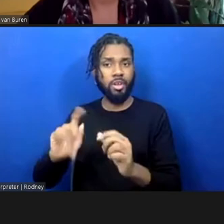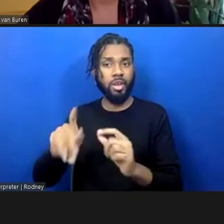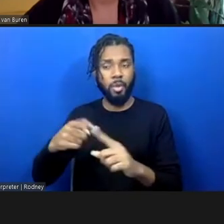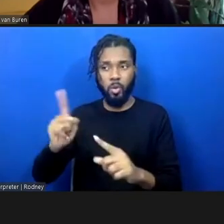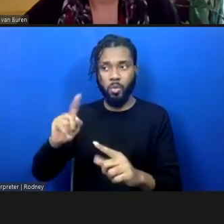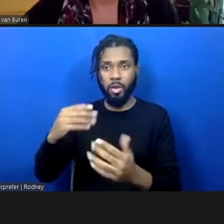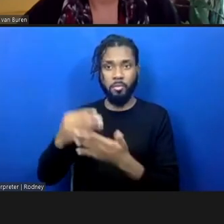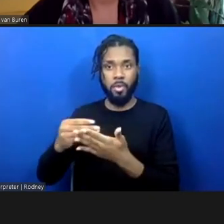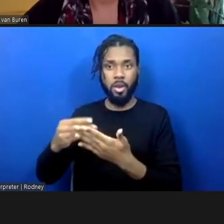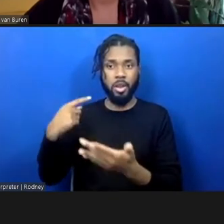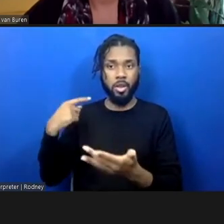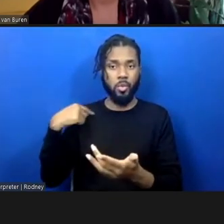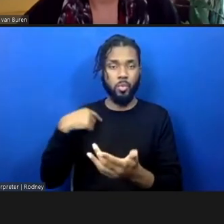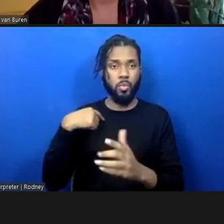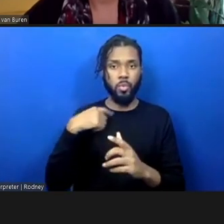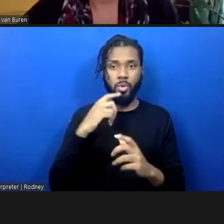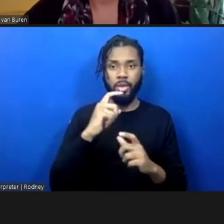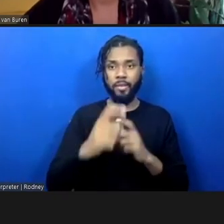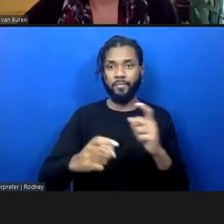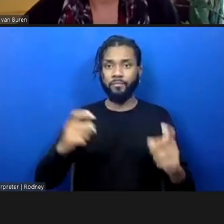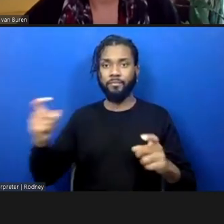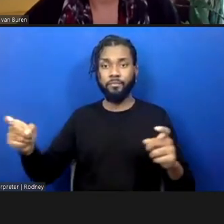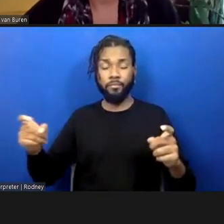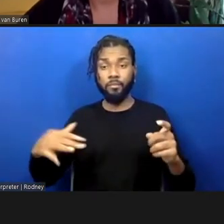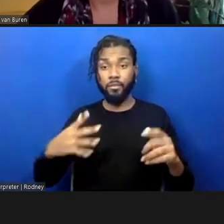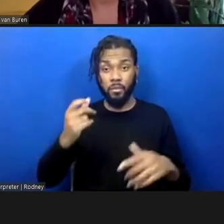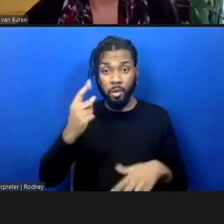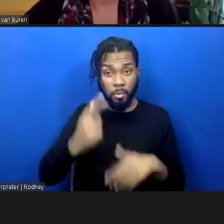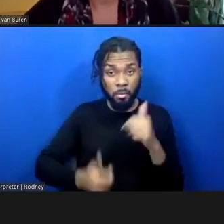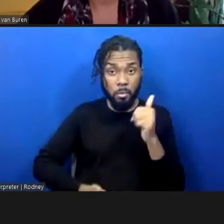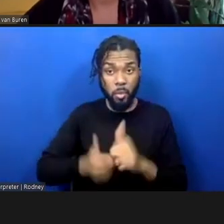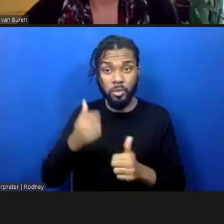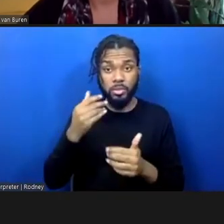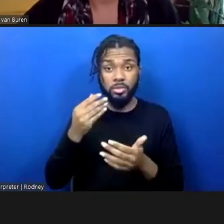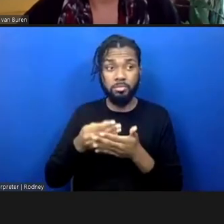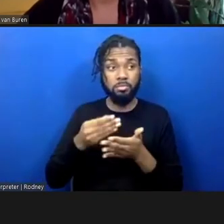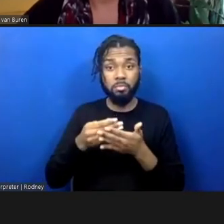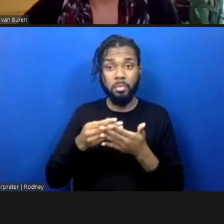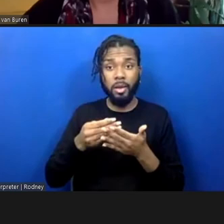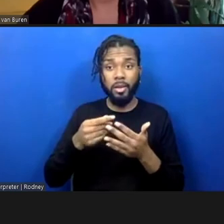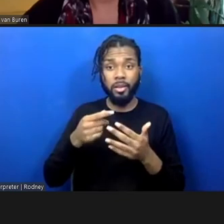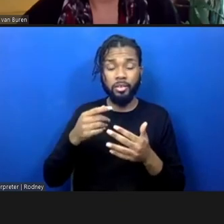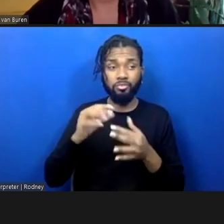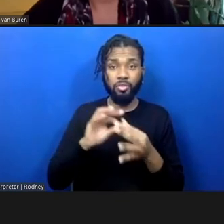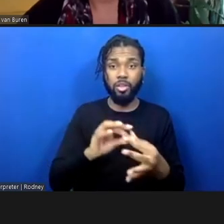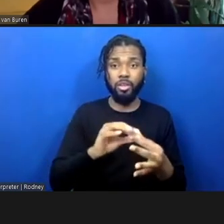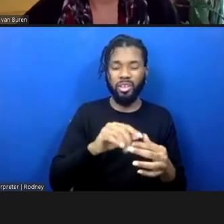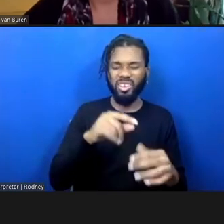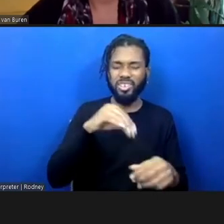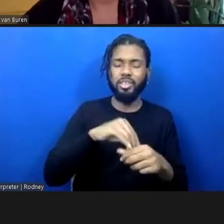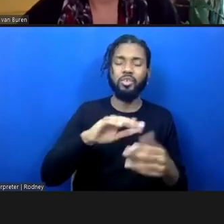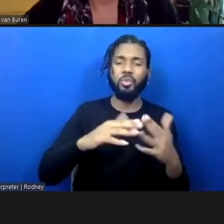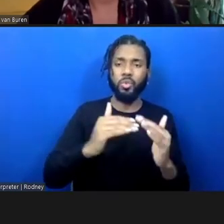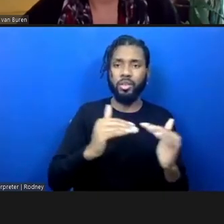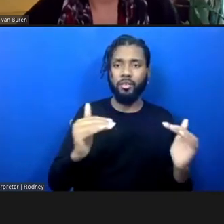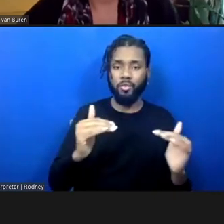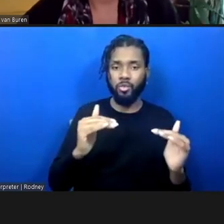Historically most of the money around solutions at the community level to